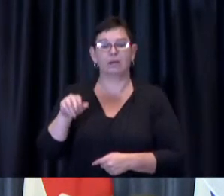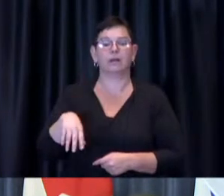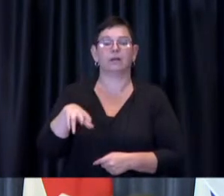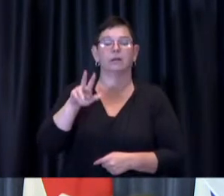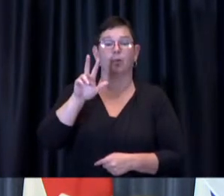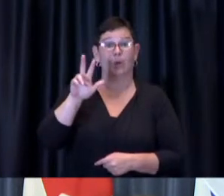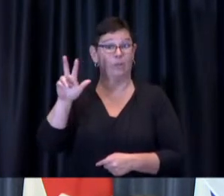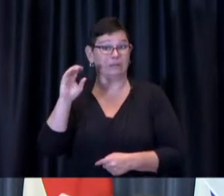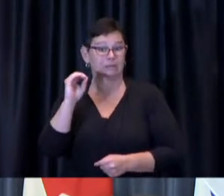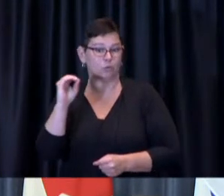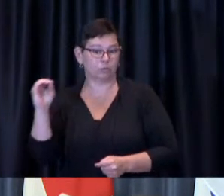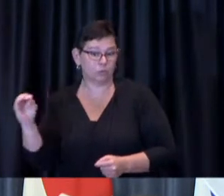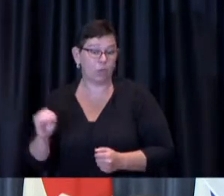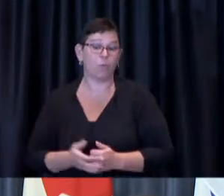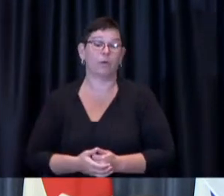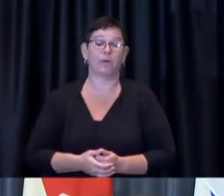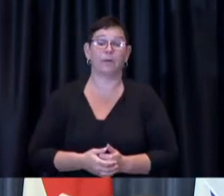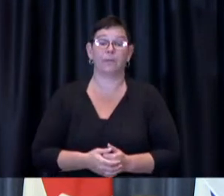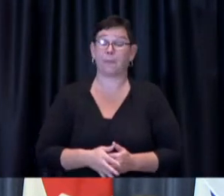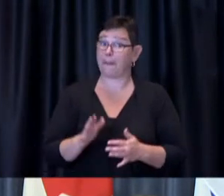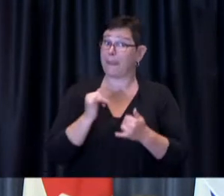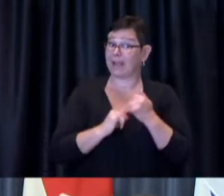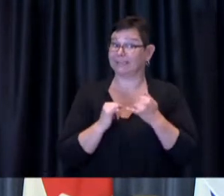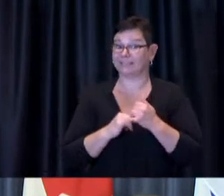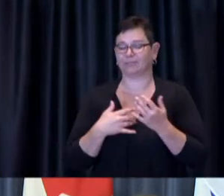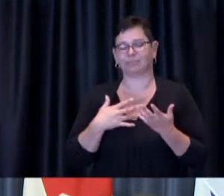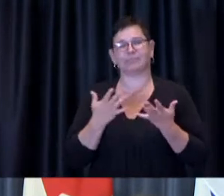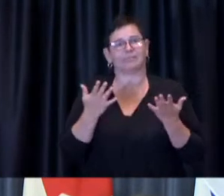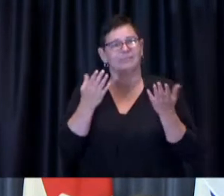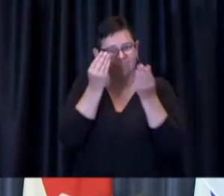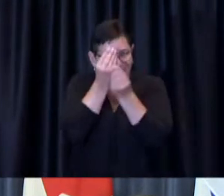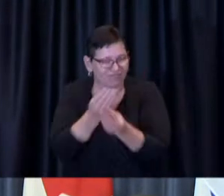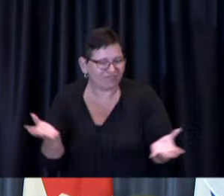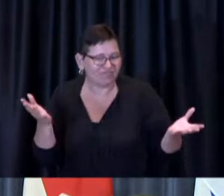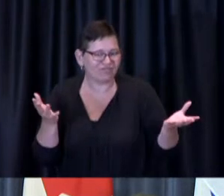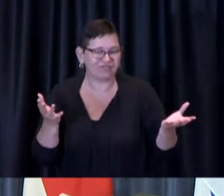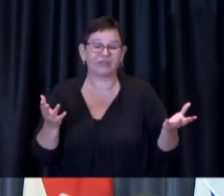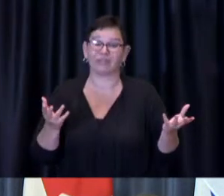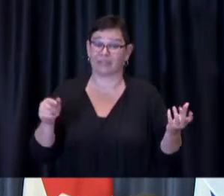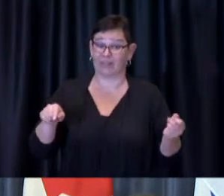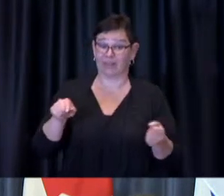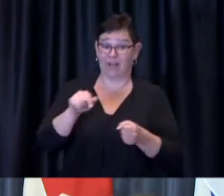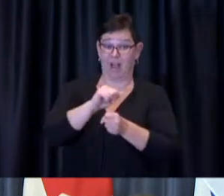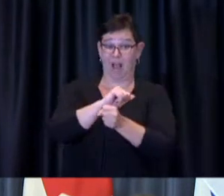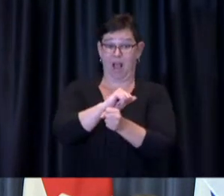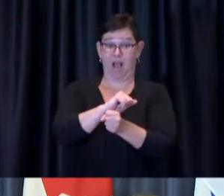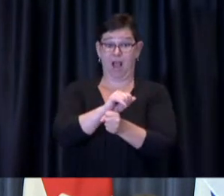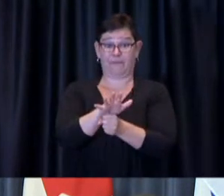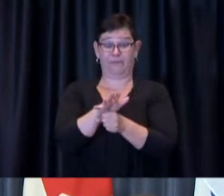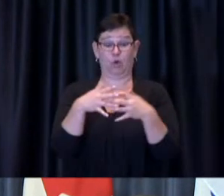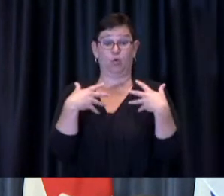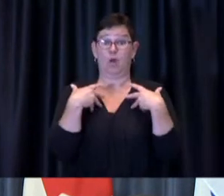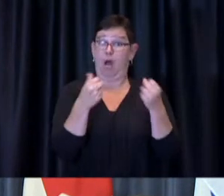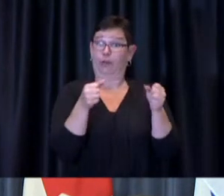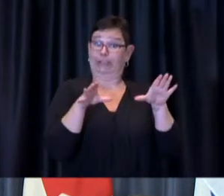Finally, I'm pleased to report that our COVID-19 Demobilization and Recovery Command Team is already up and running,